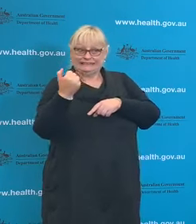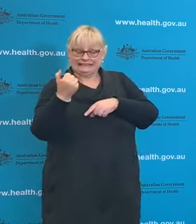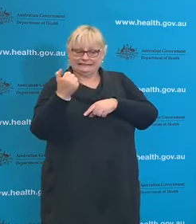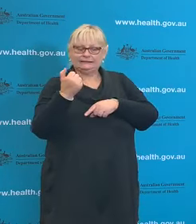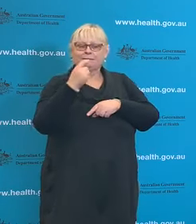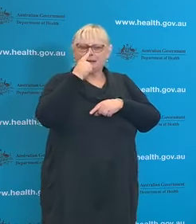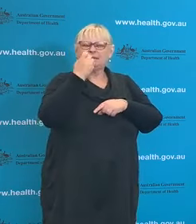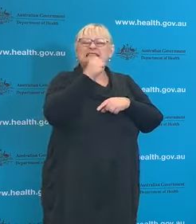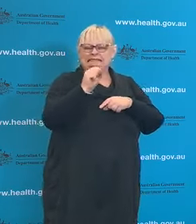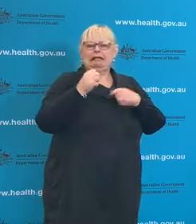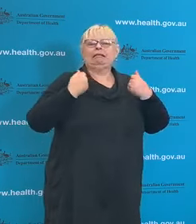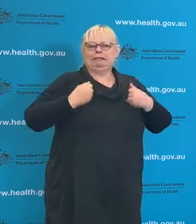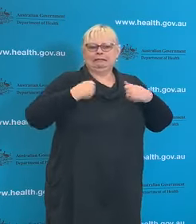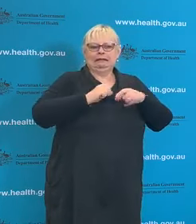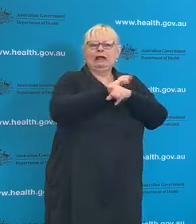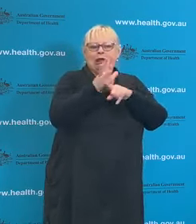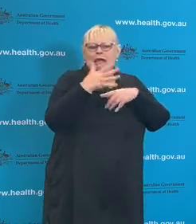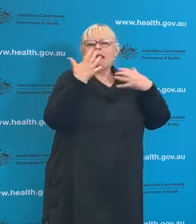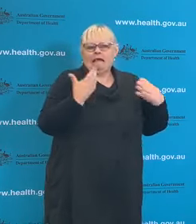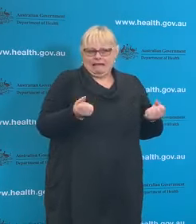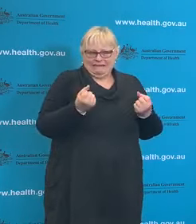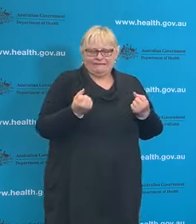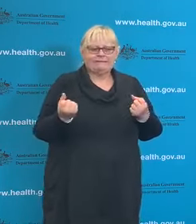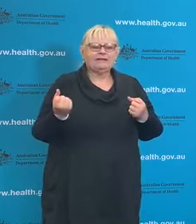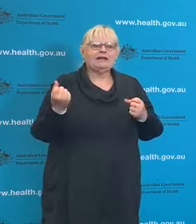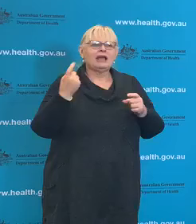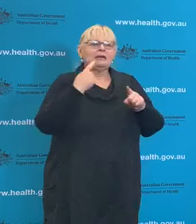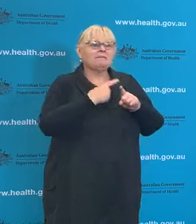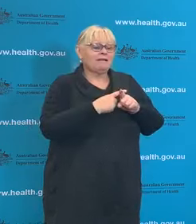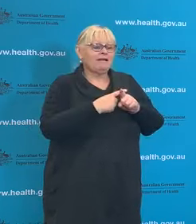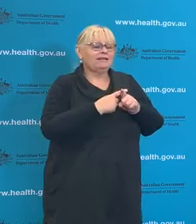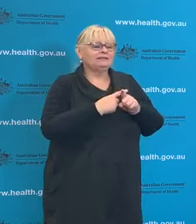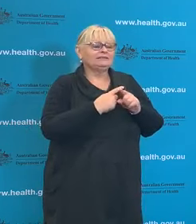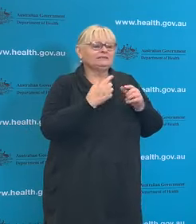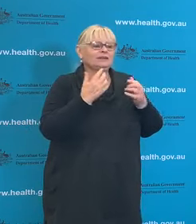across the country. And that is a number again that we're going to start